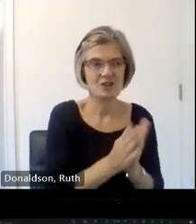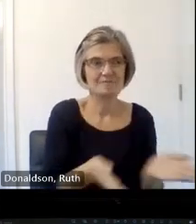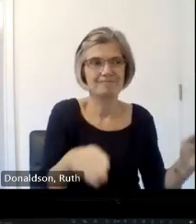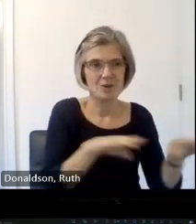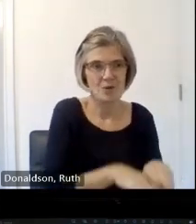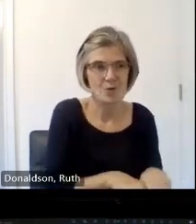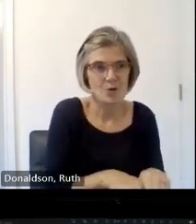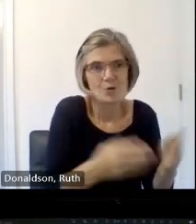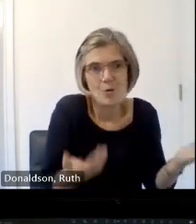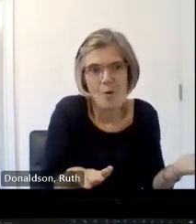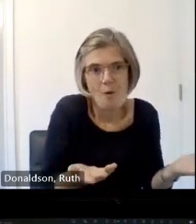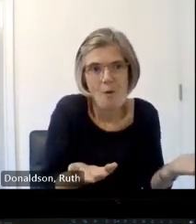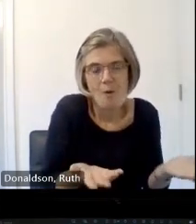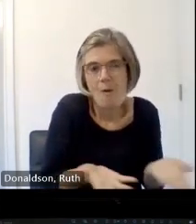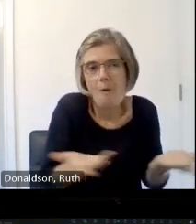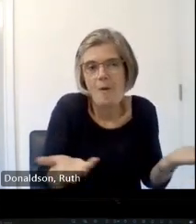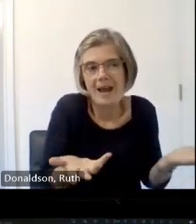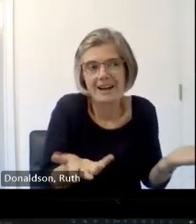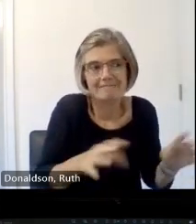um there's a lot of questions that are coming through the slid we're definitely not going